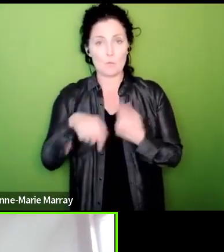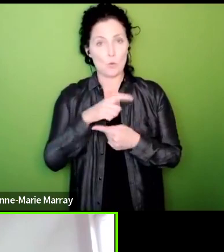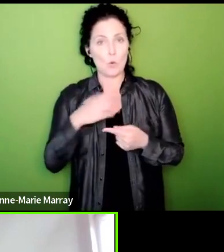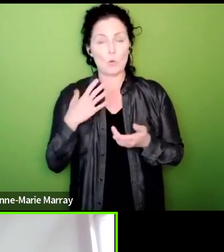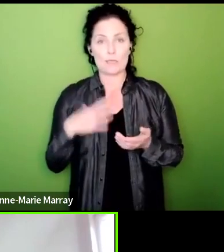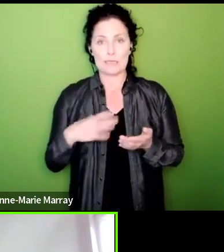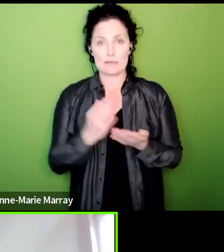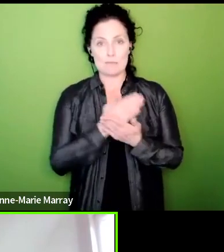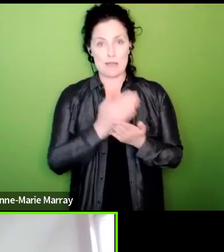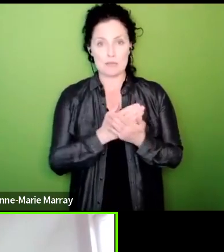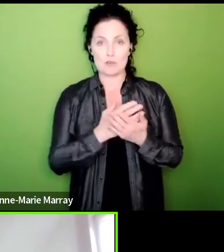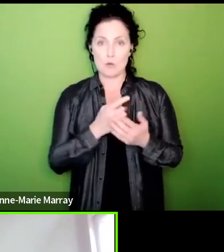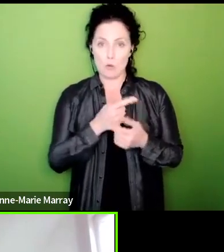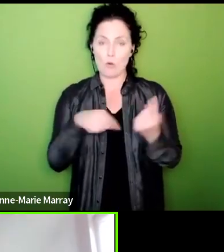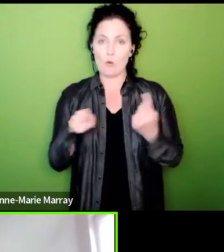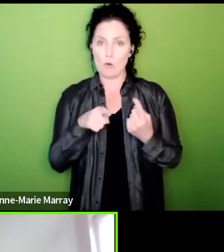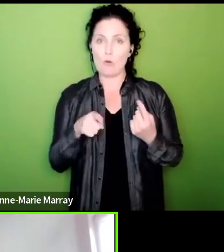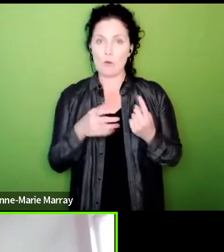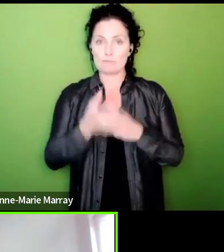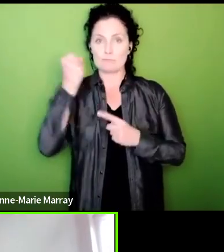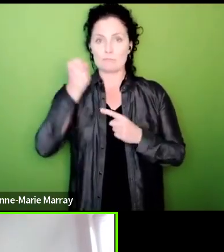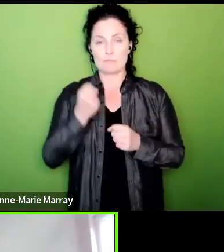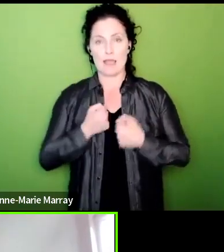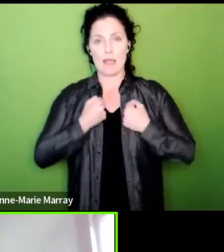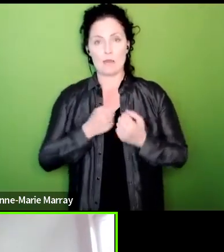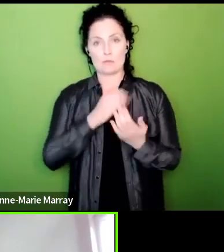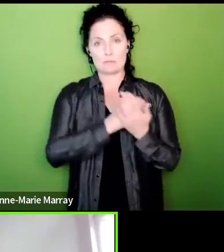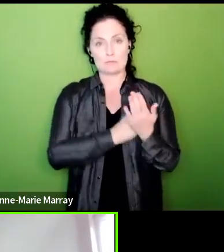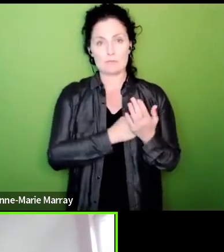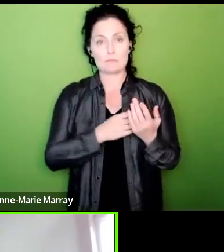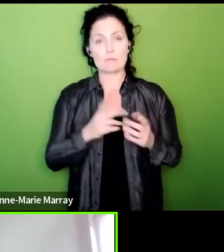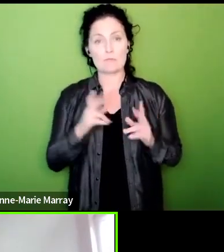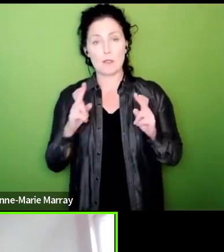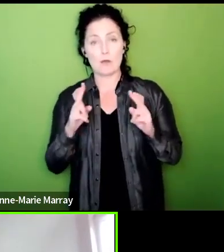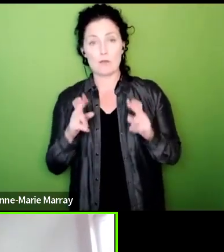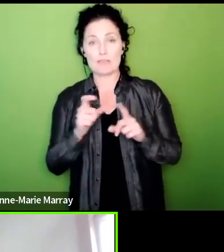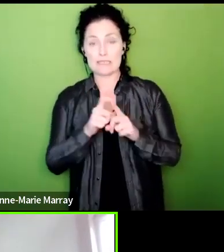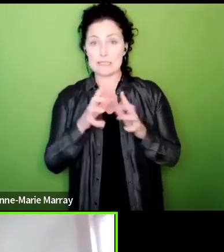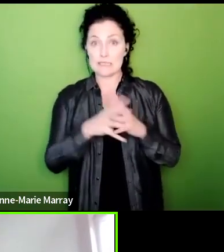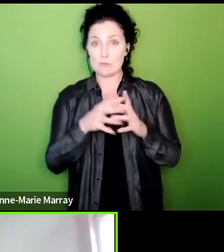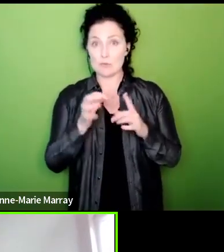be buoyed by seeing a bigger group DWP showing that it can be done and if you analyse the results